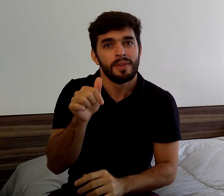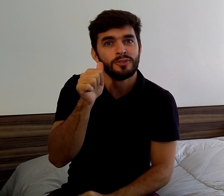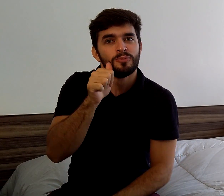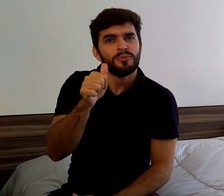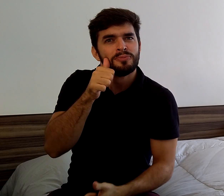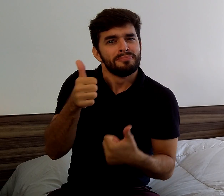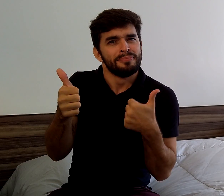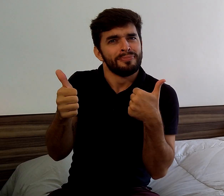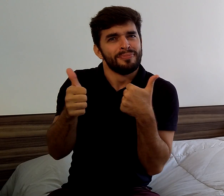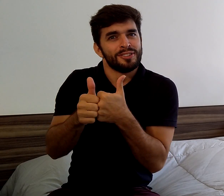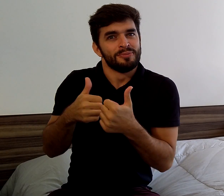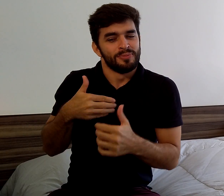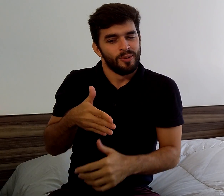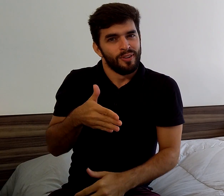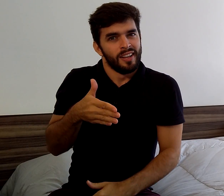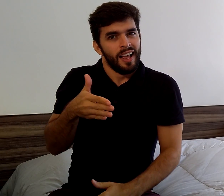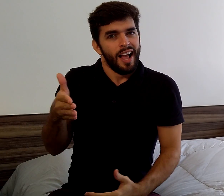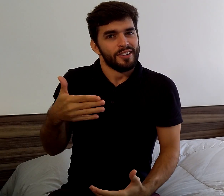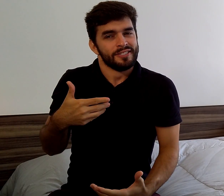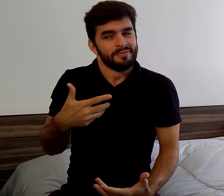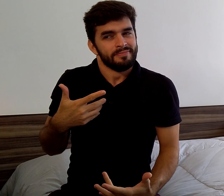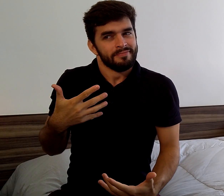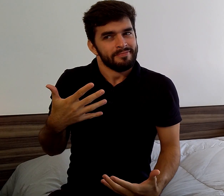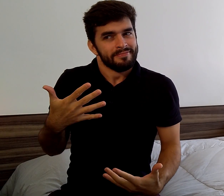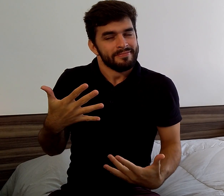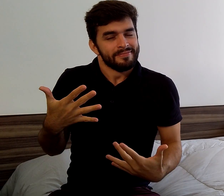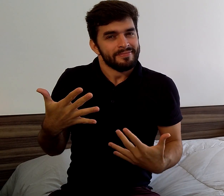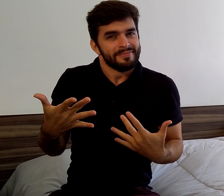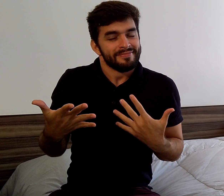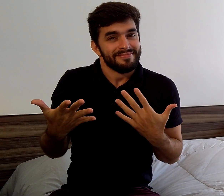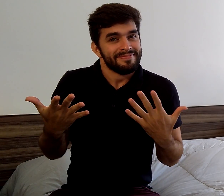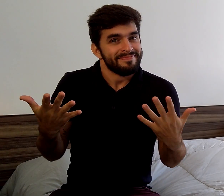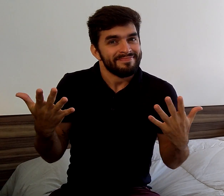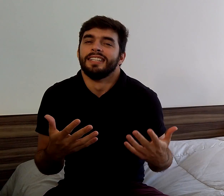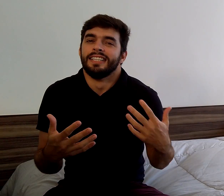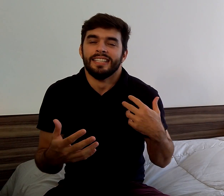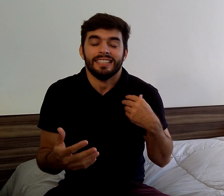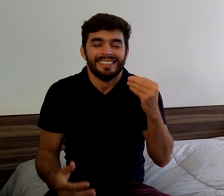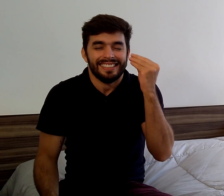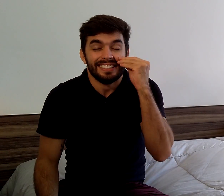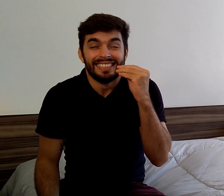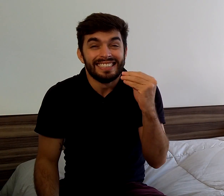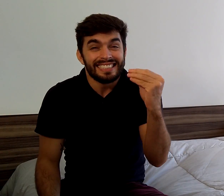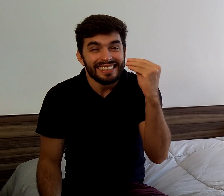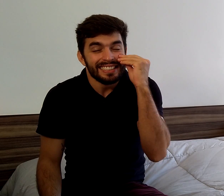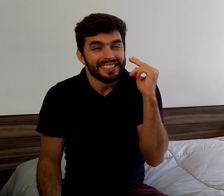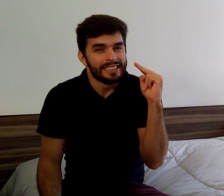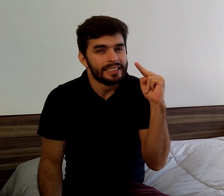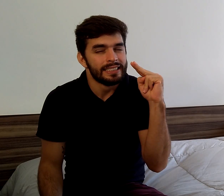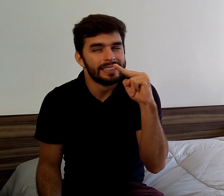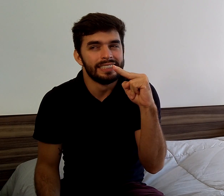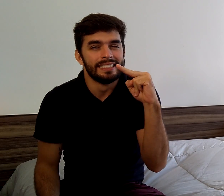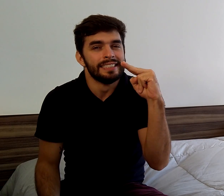I was surprisingly nervous. I tried not to look at her.